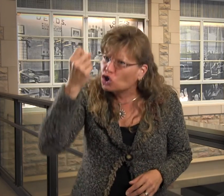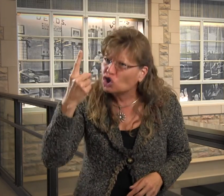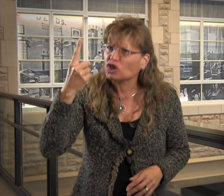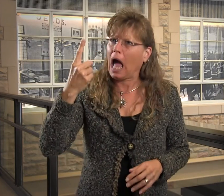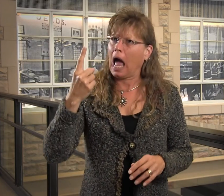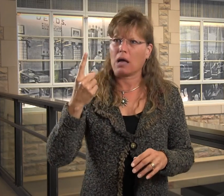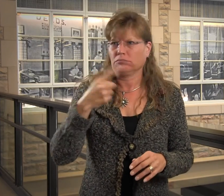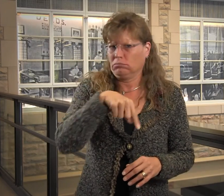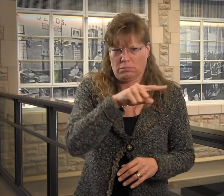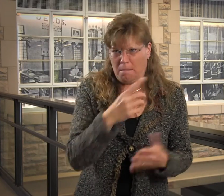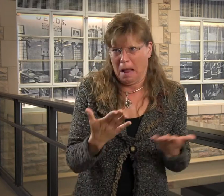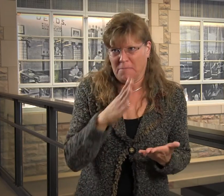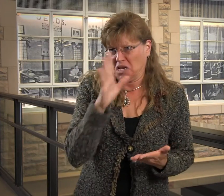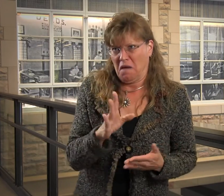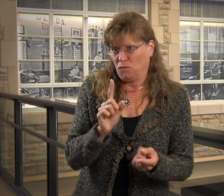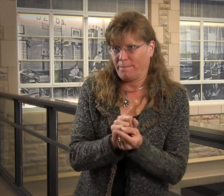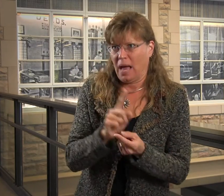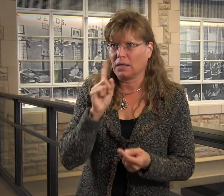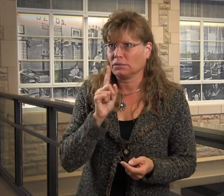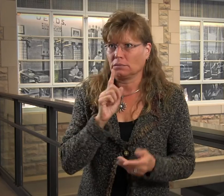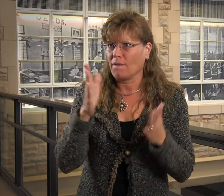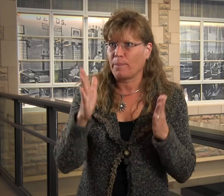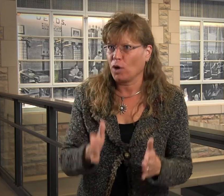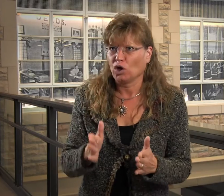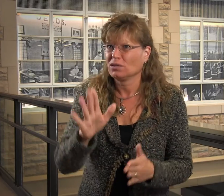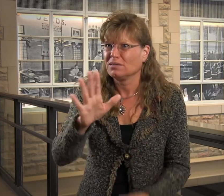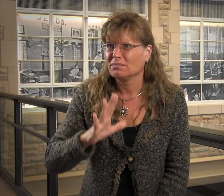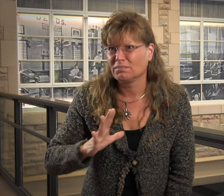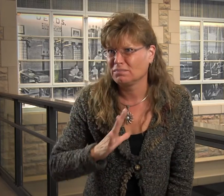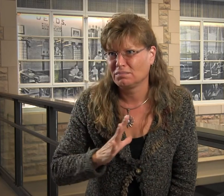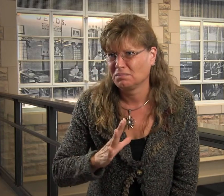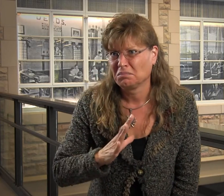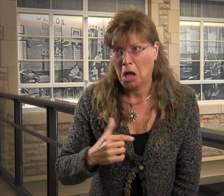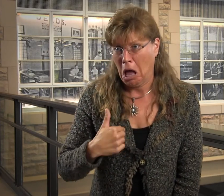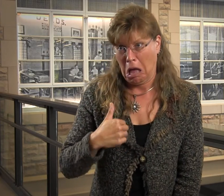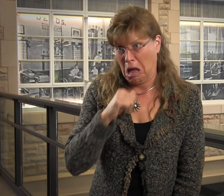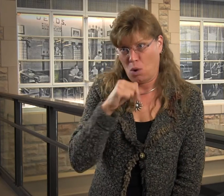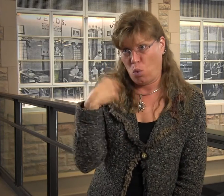I can appreciate, though, that they maybe never met a Deaf person. I understand that.